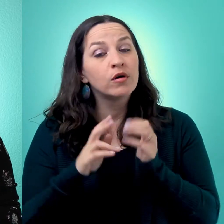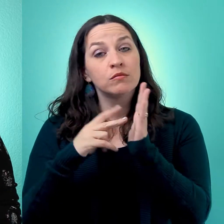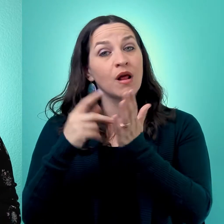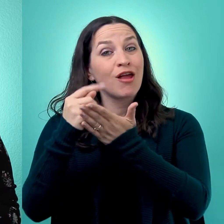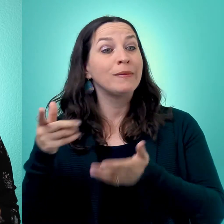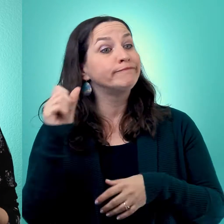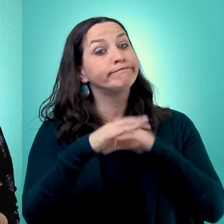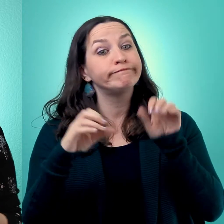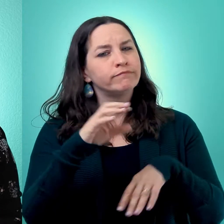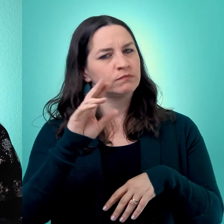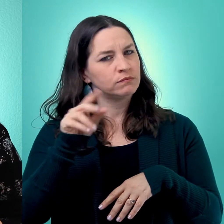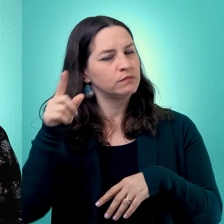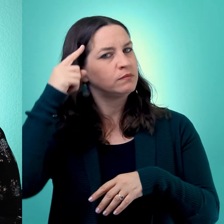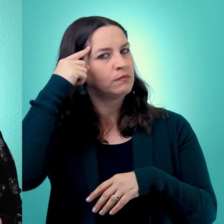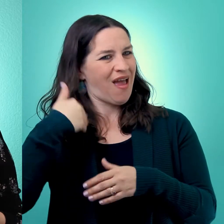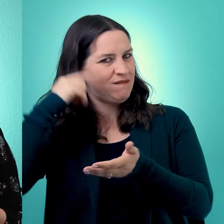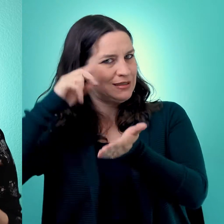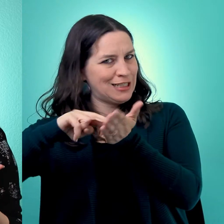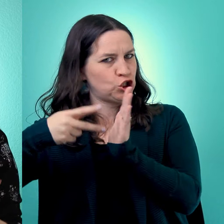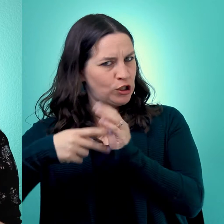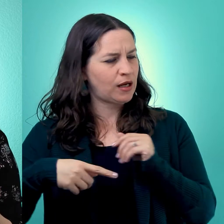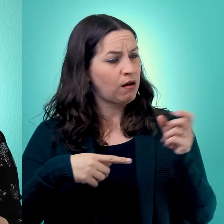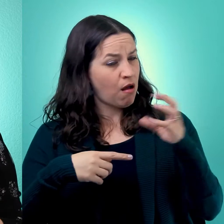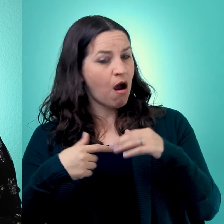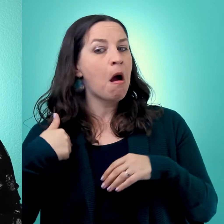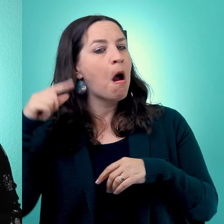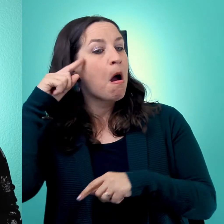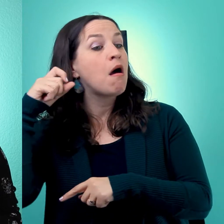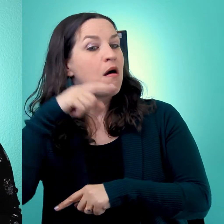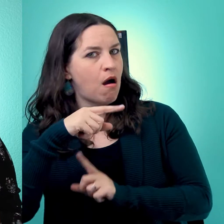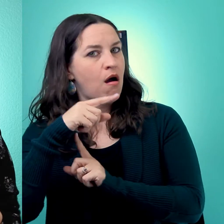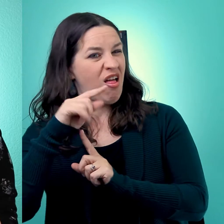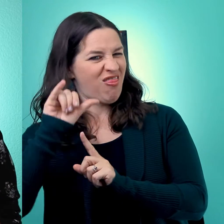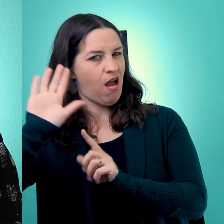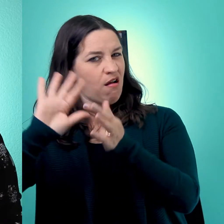So your therapist is being strategic about how they say things, what they say, when they say